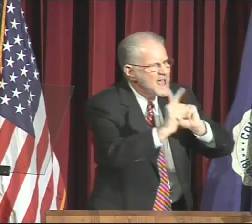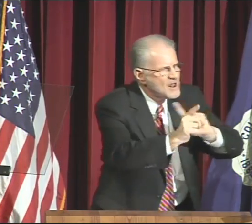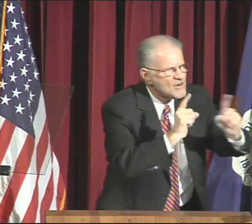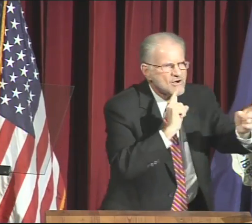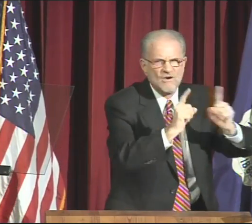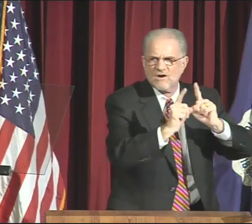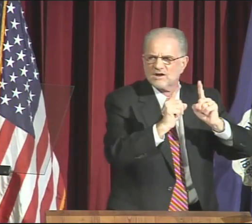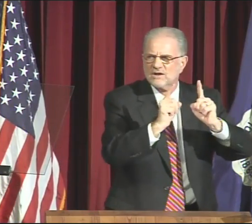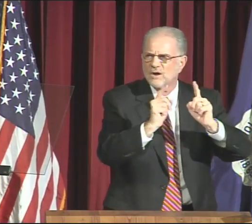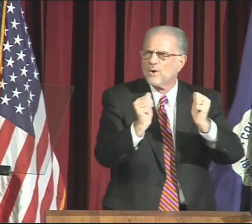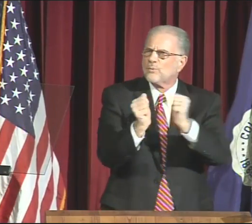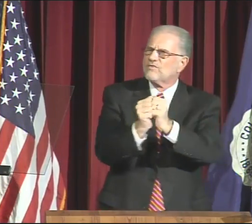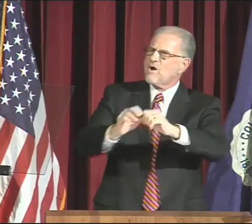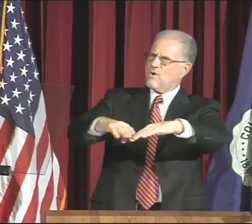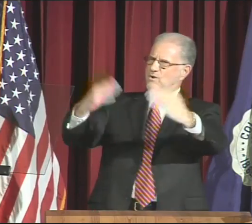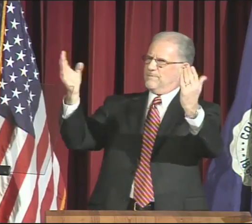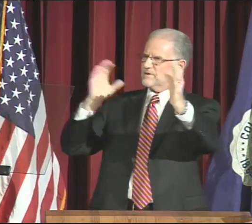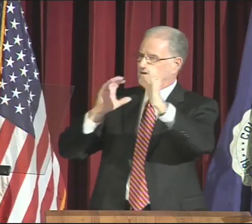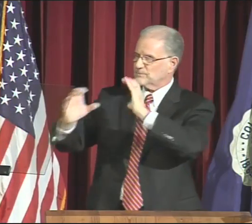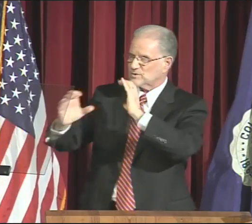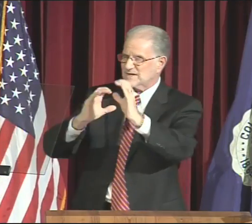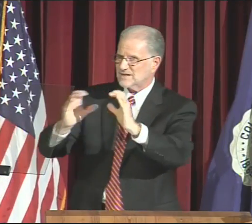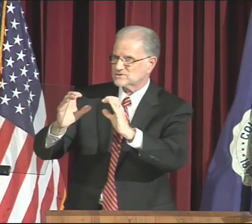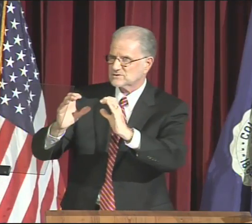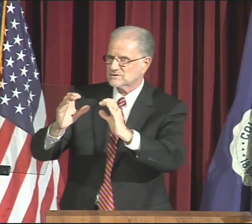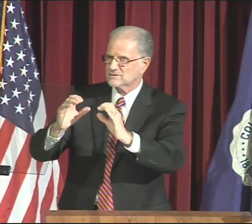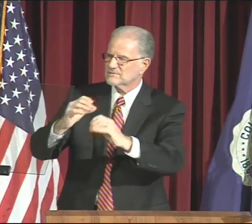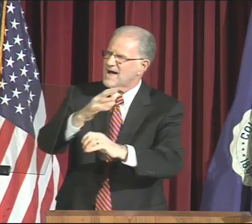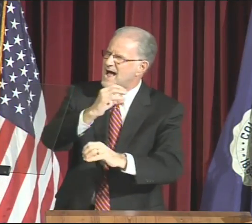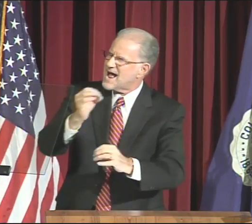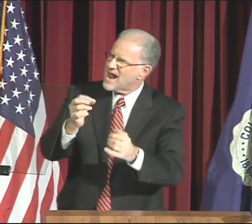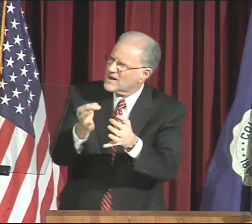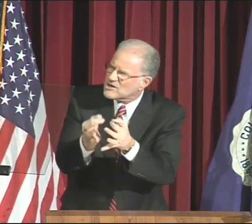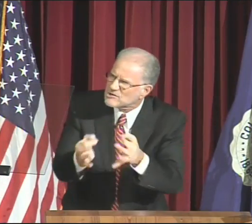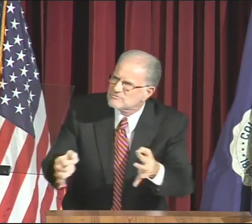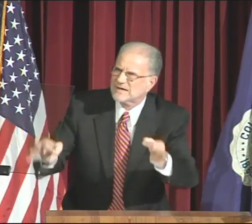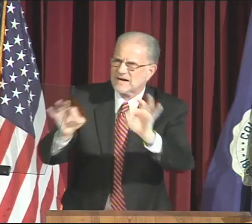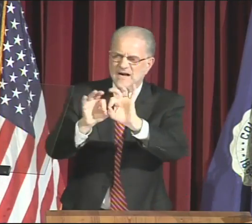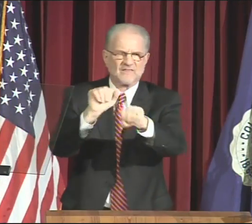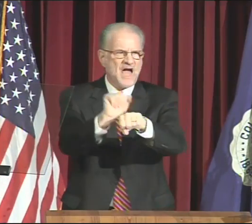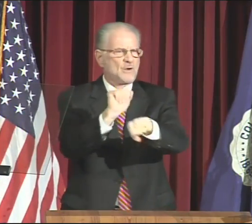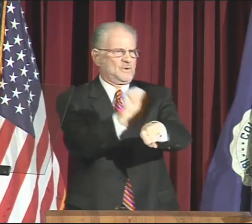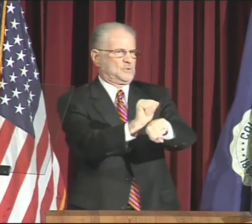With dialogue With open communication